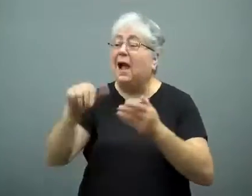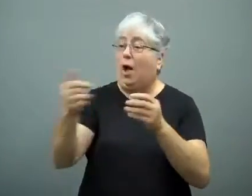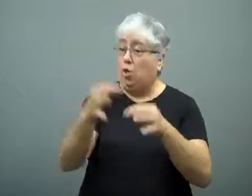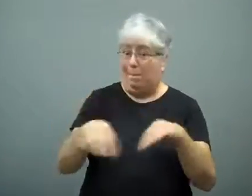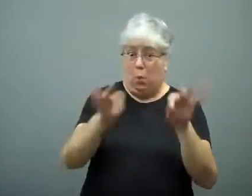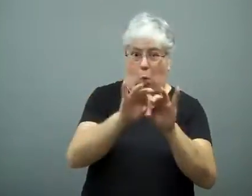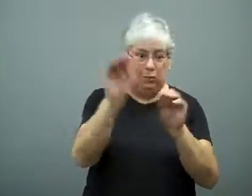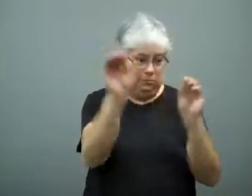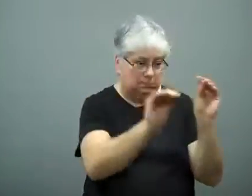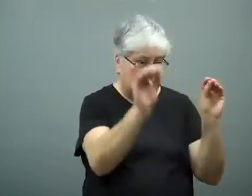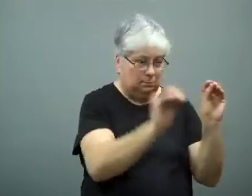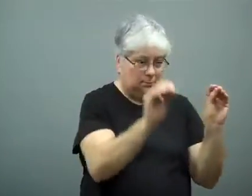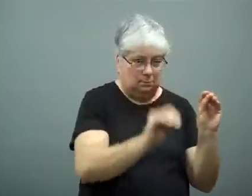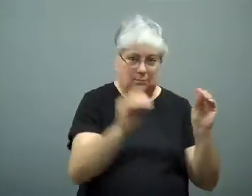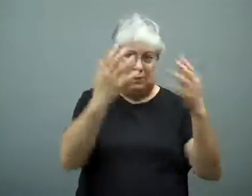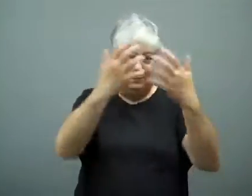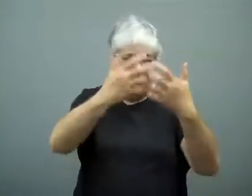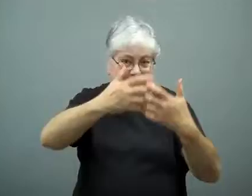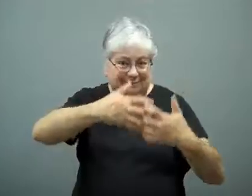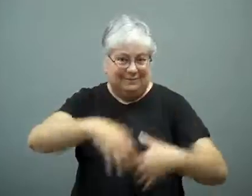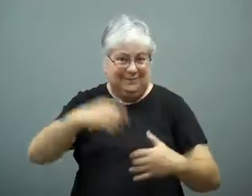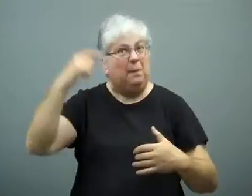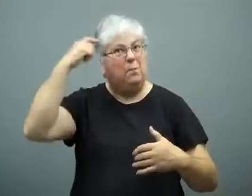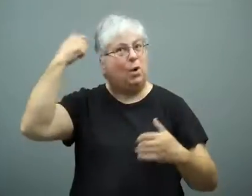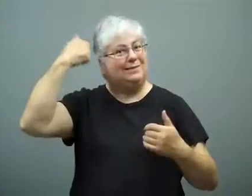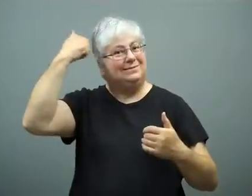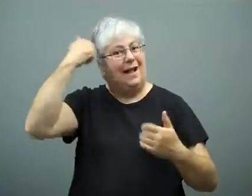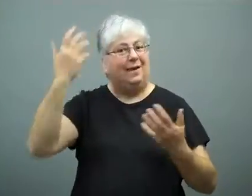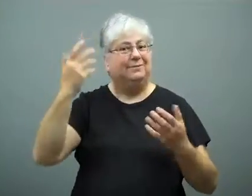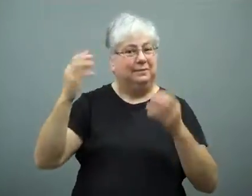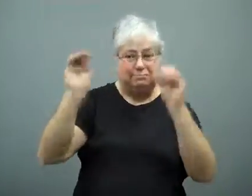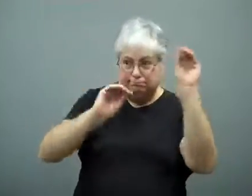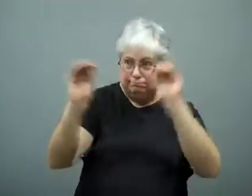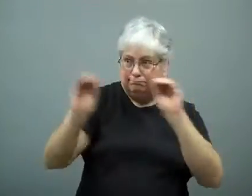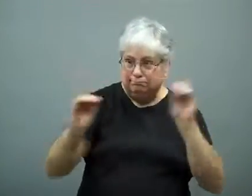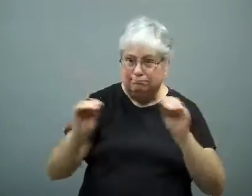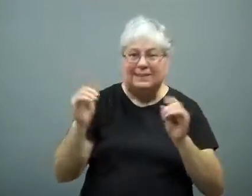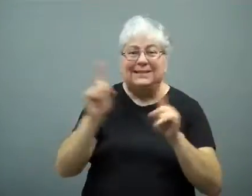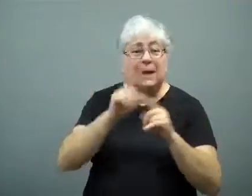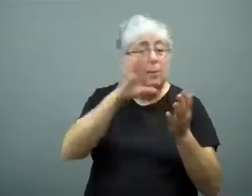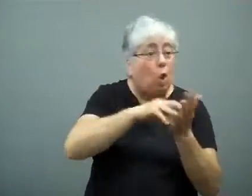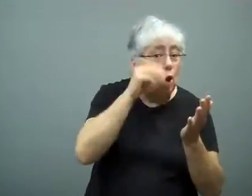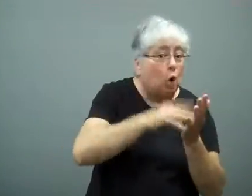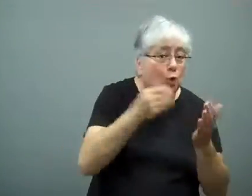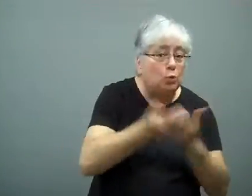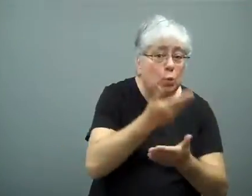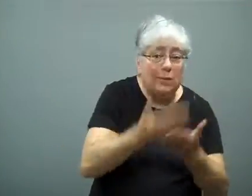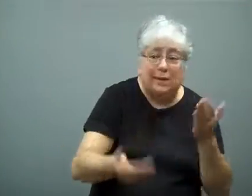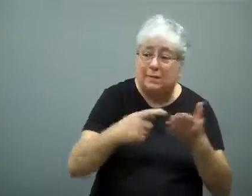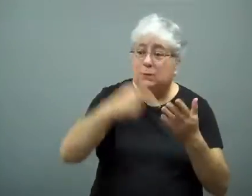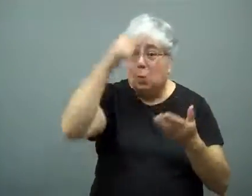Important connections are consolidated.